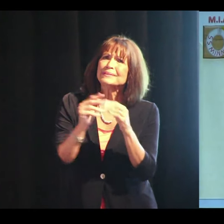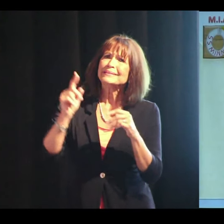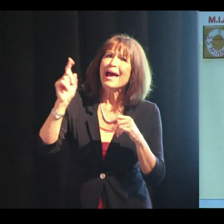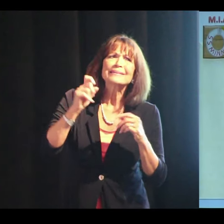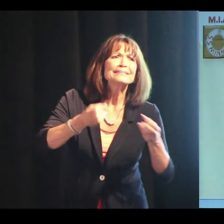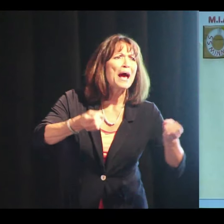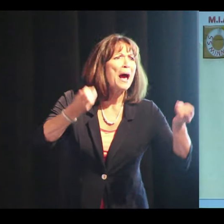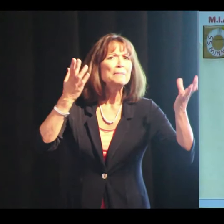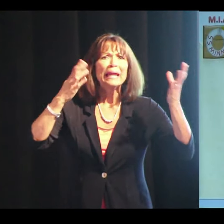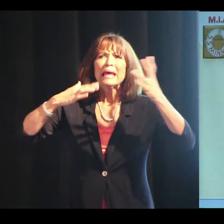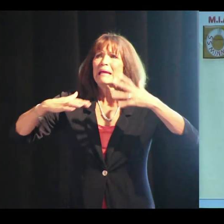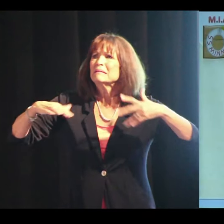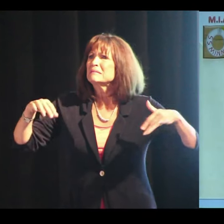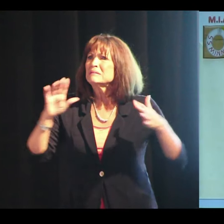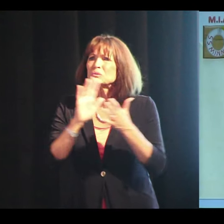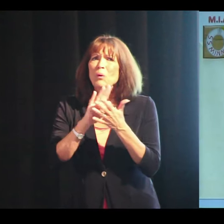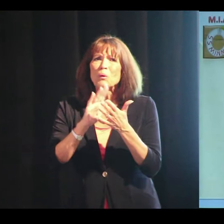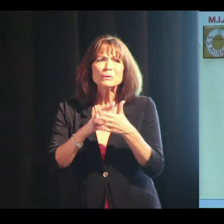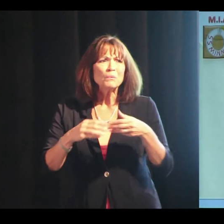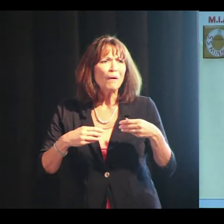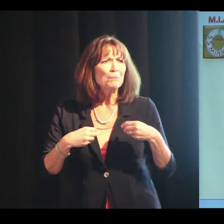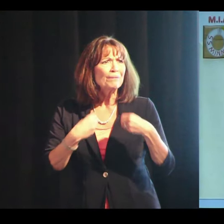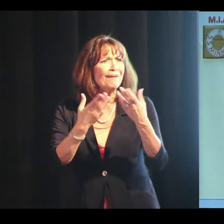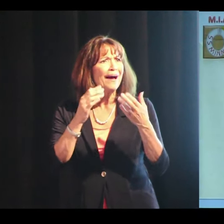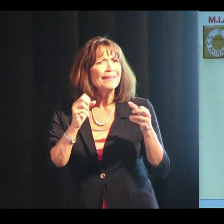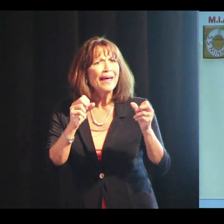I asked them, you know, how many schools were providing that opportunity?